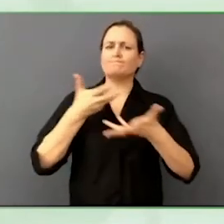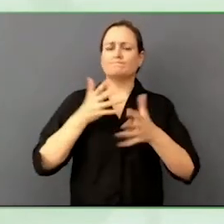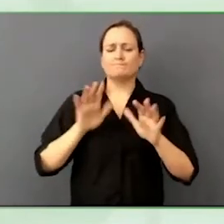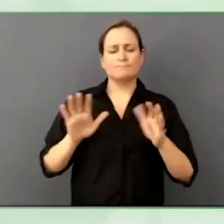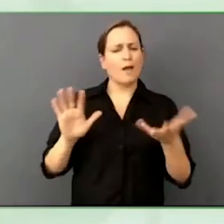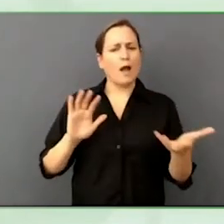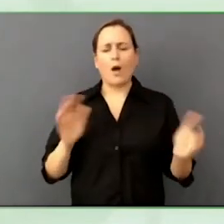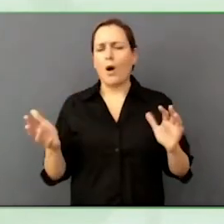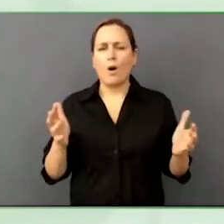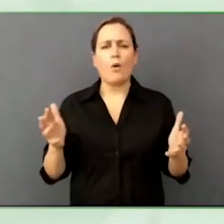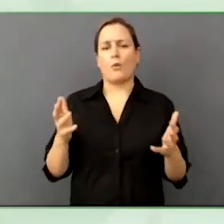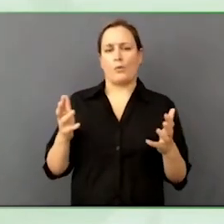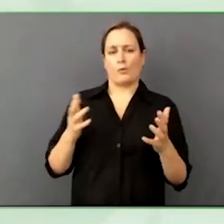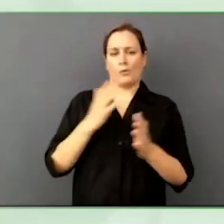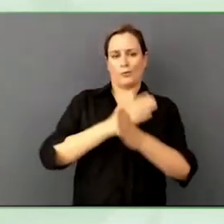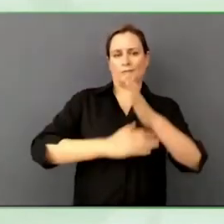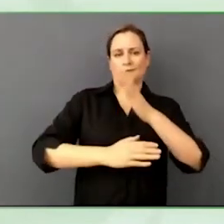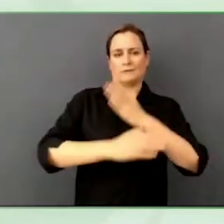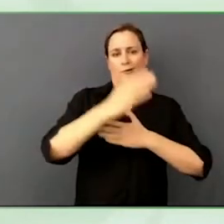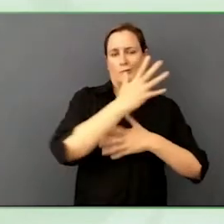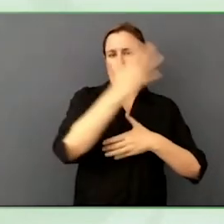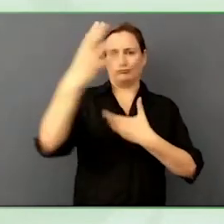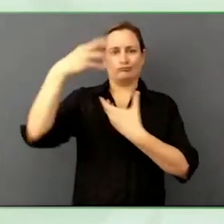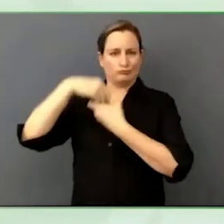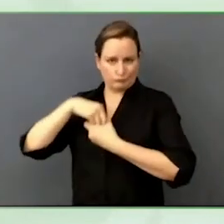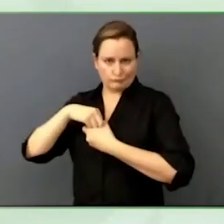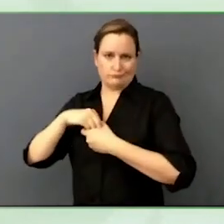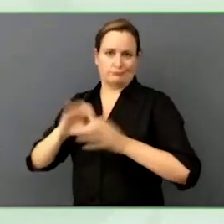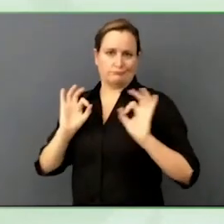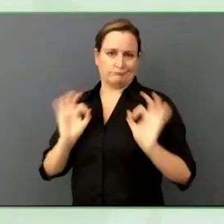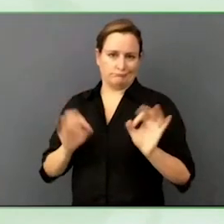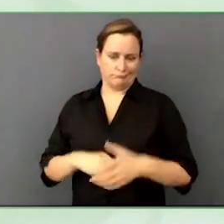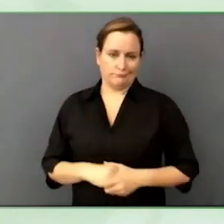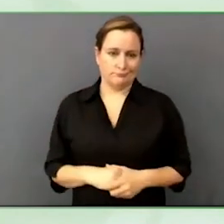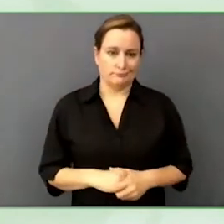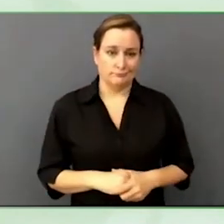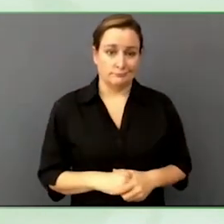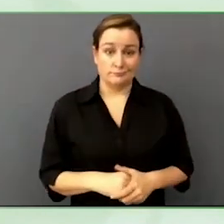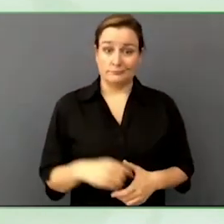One of my most exciting projects is we are the first and only